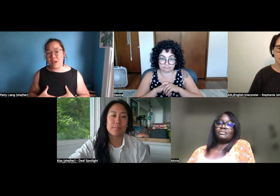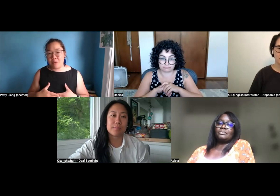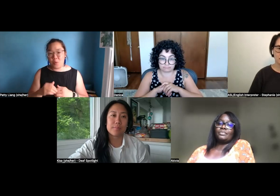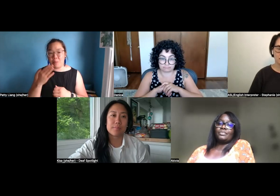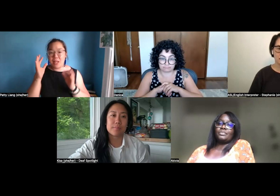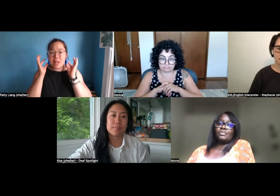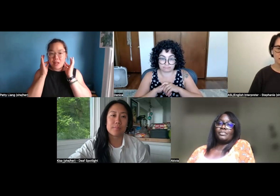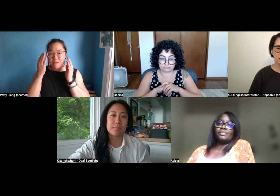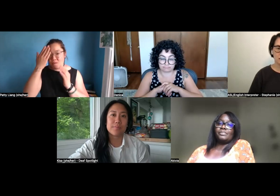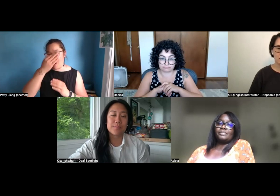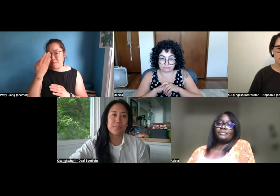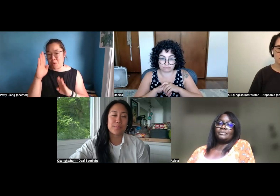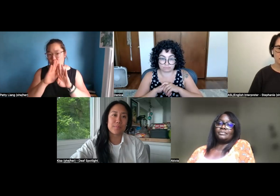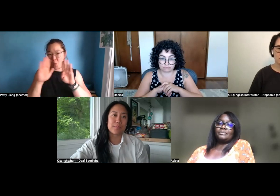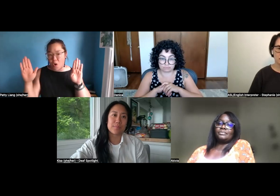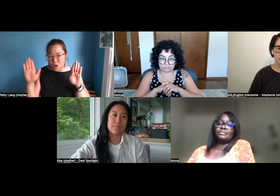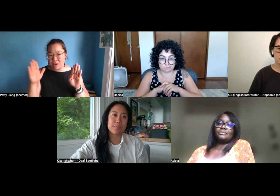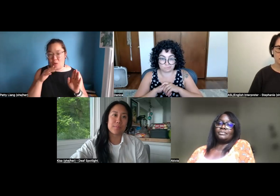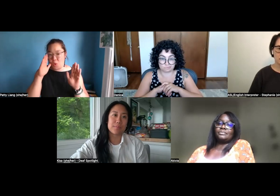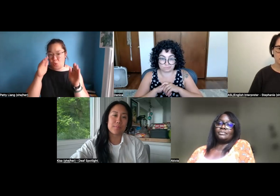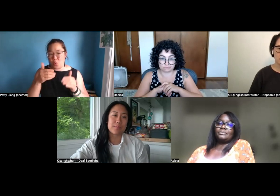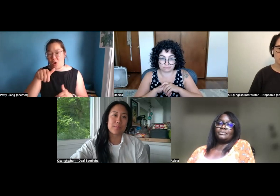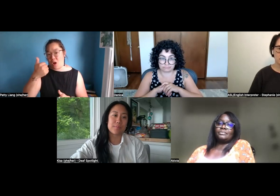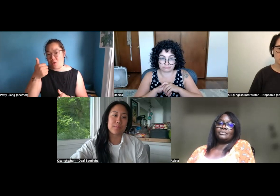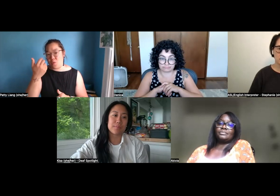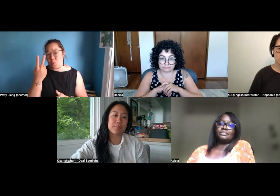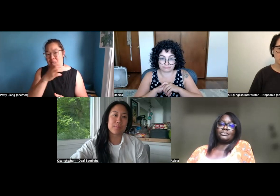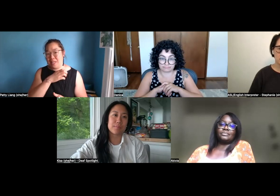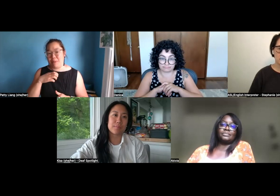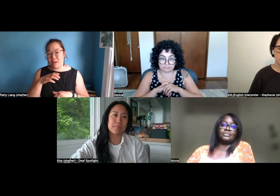I have black hair, I'm wearing a black dress. I'm in front of a blue wall.